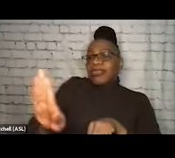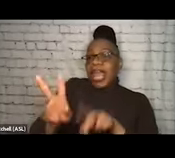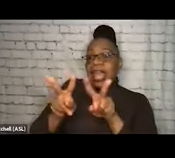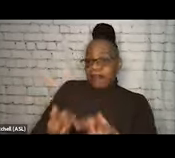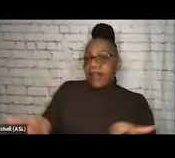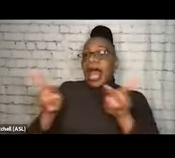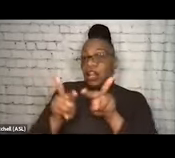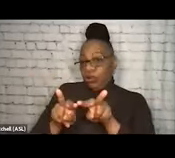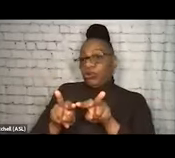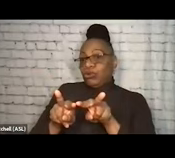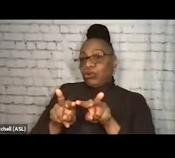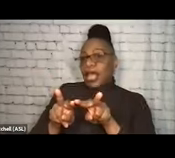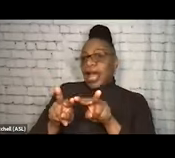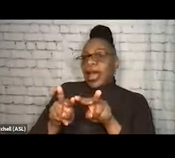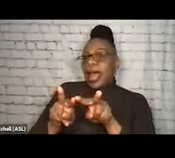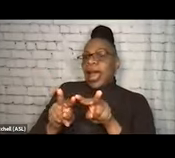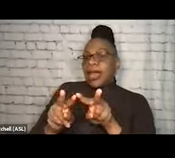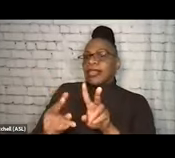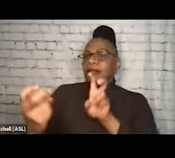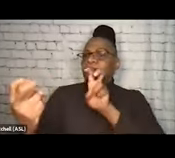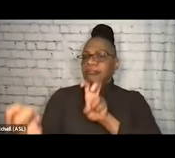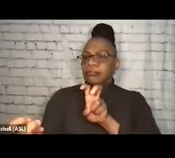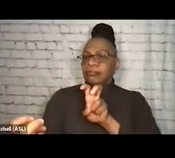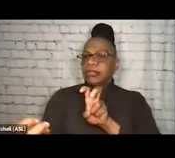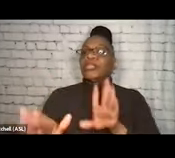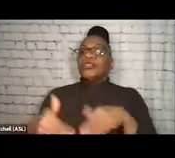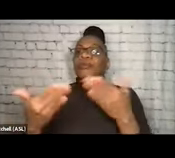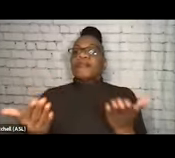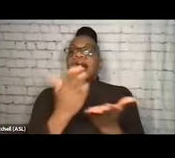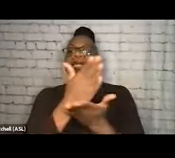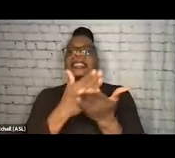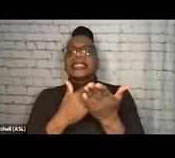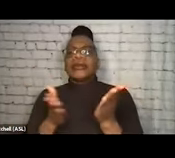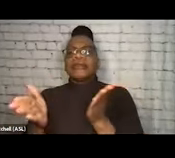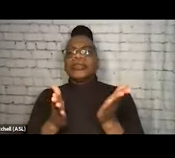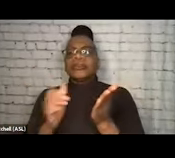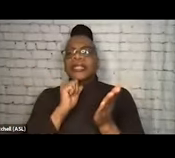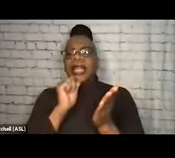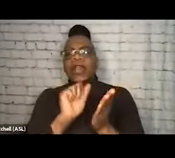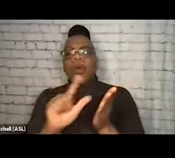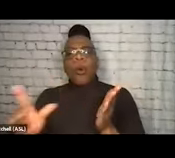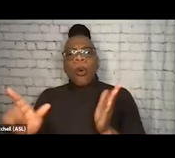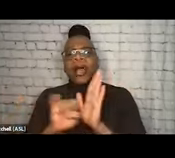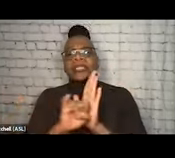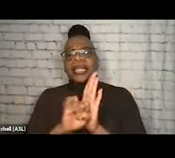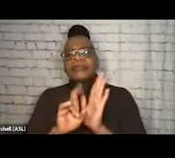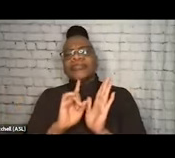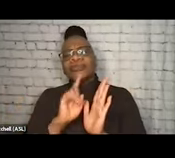So again, willingness to provide some services but not all identified should probably be a flag to think about your core values,